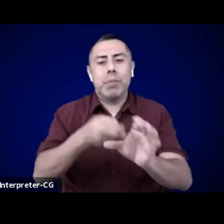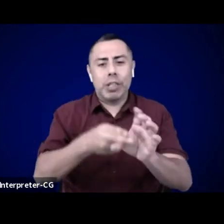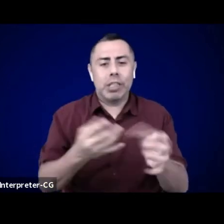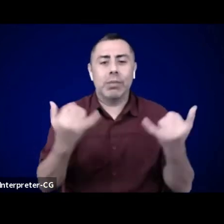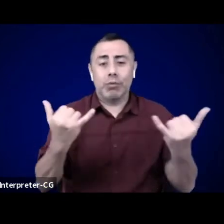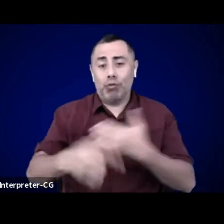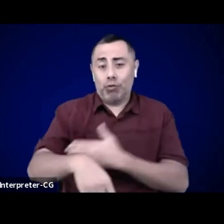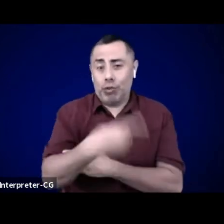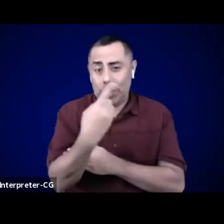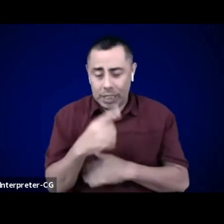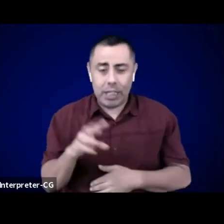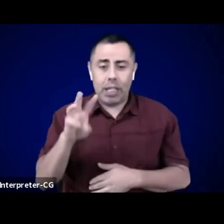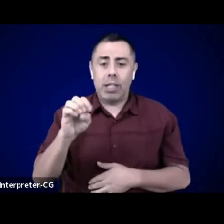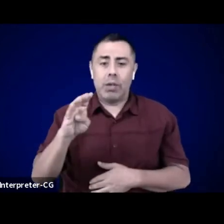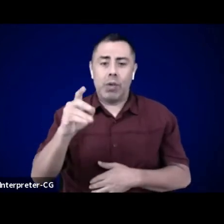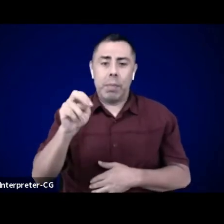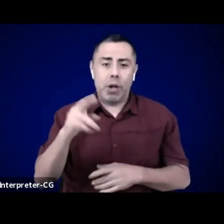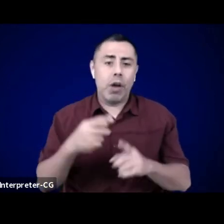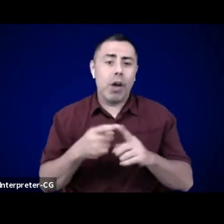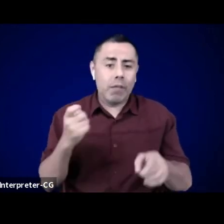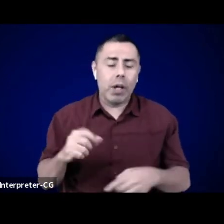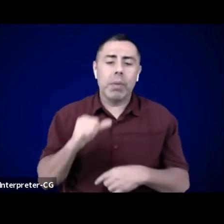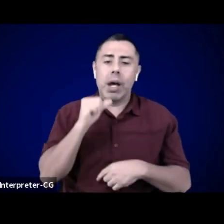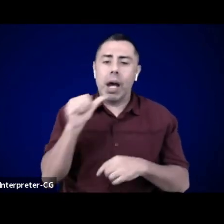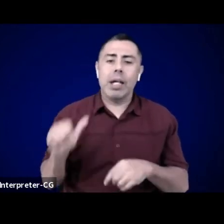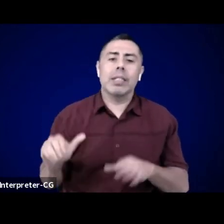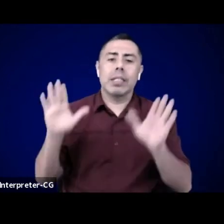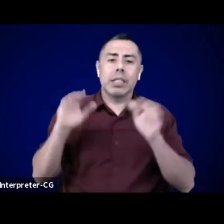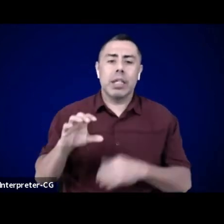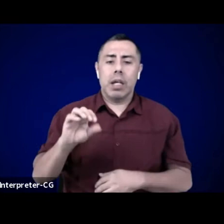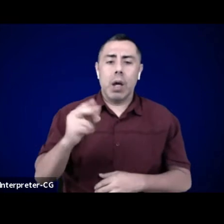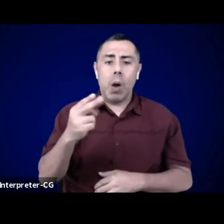Make space for them in your cyberspace across space and time.